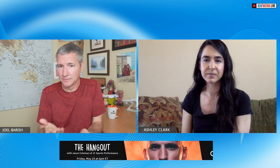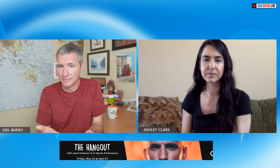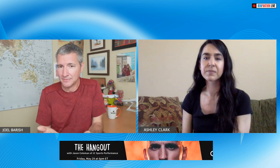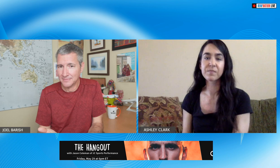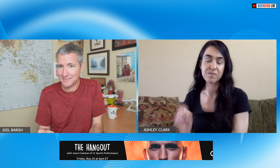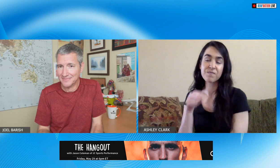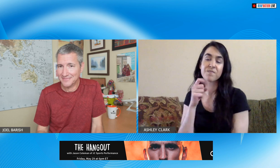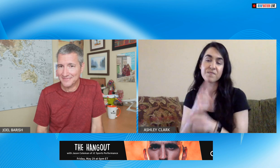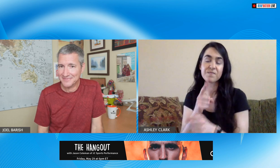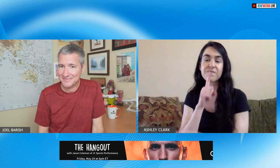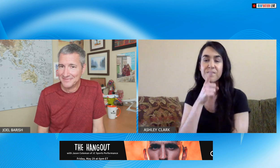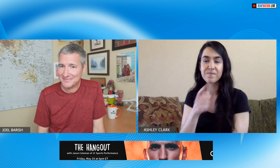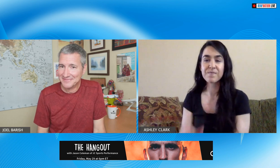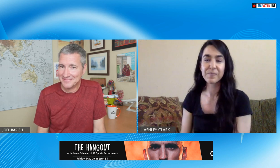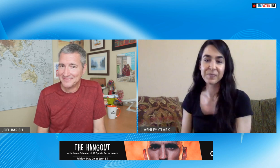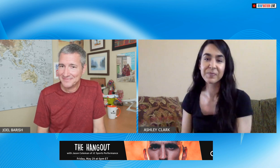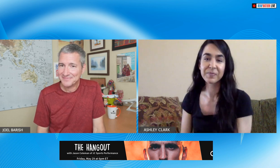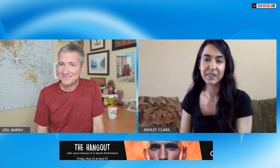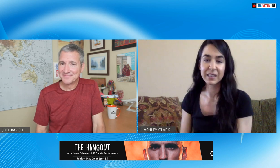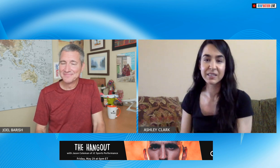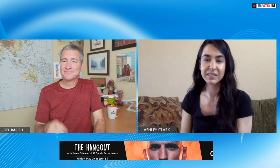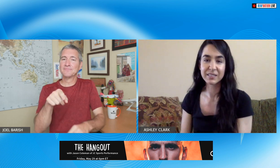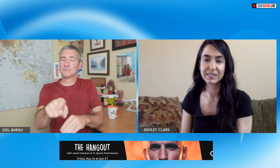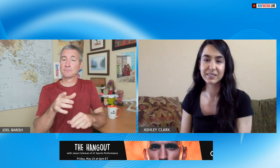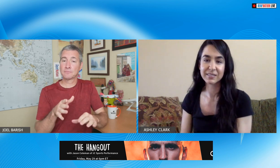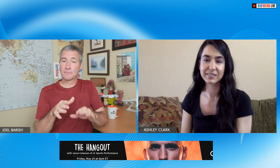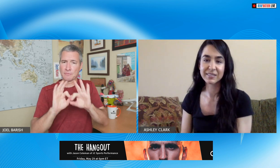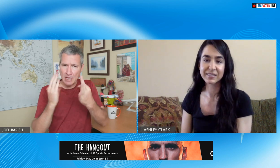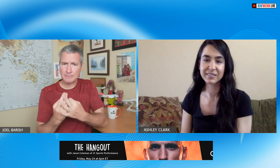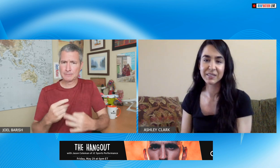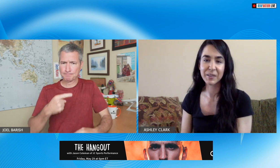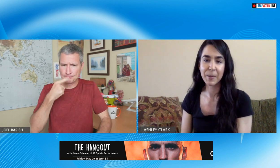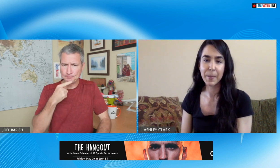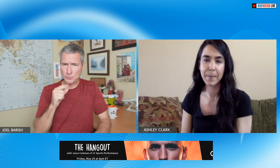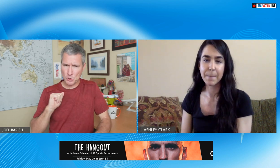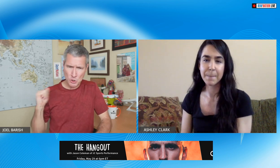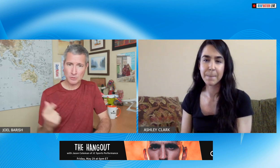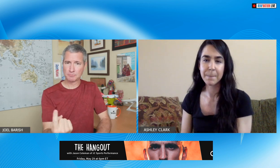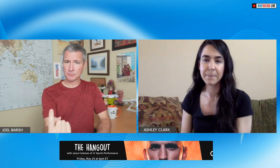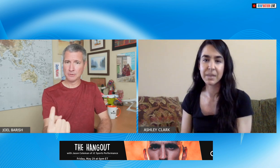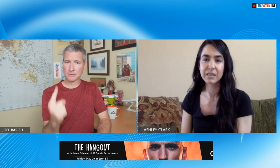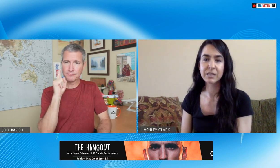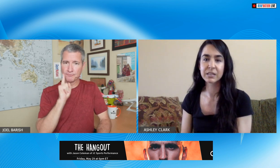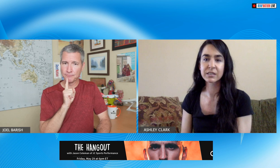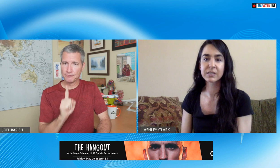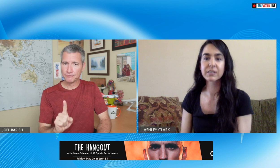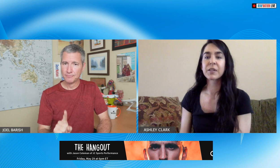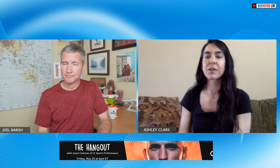all live on one planet that's right so your family everybody's hearing you're